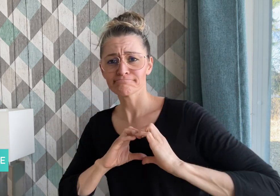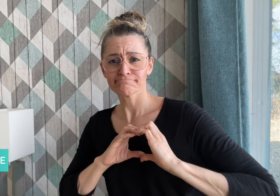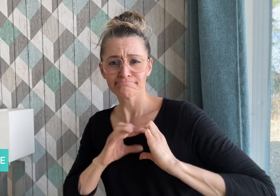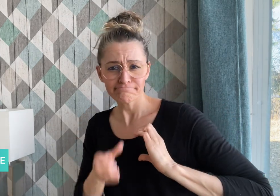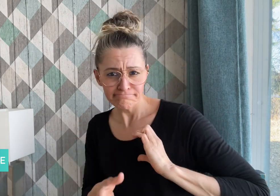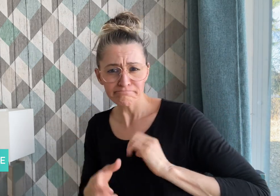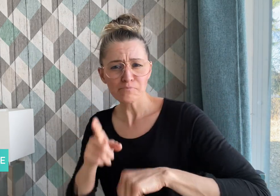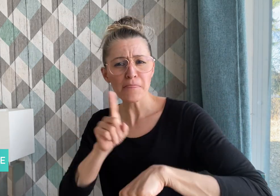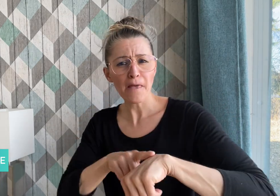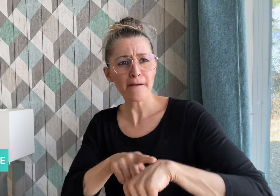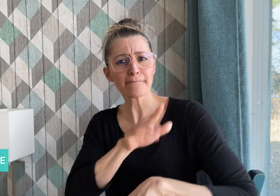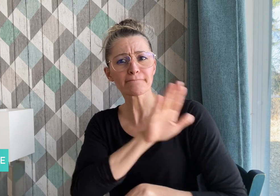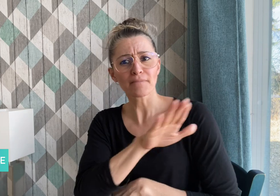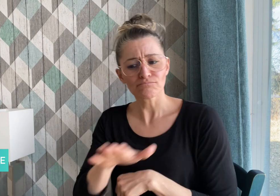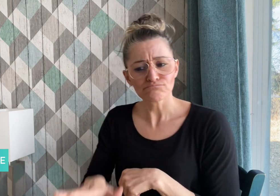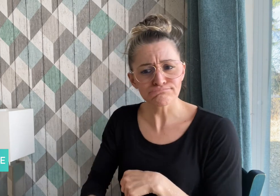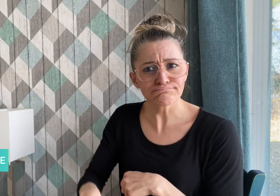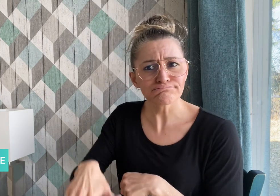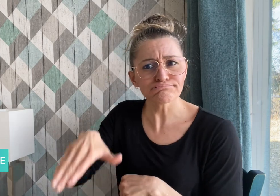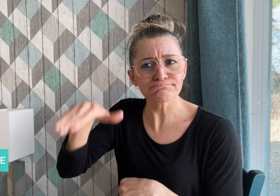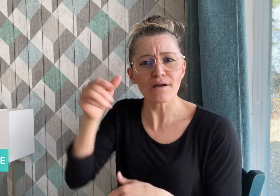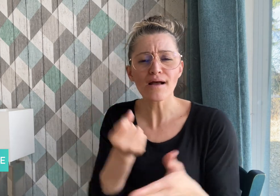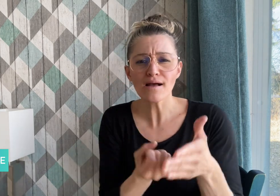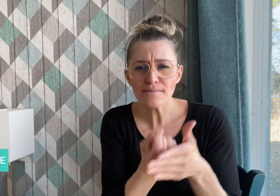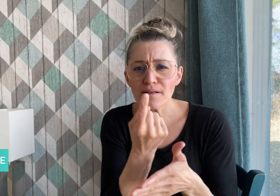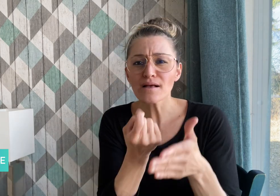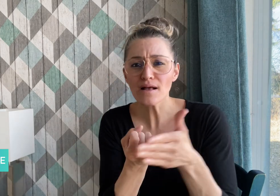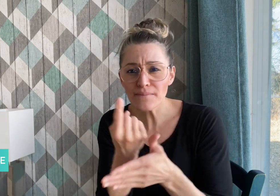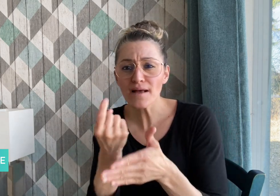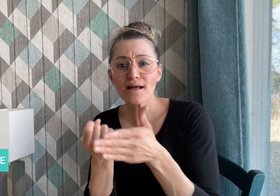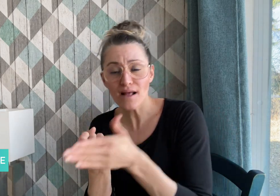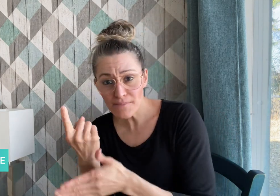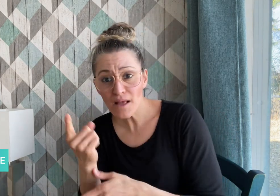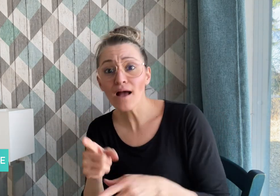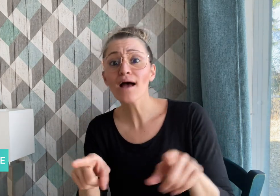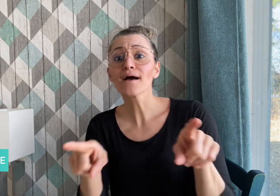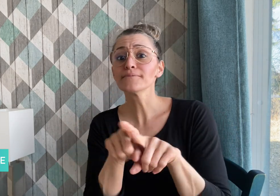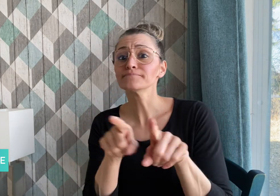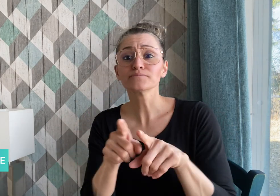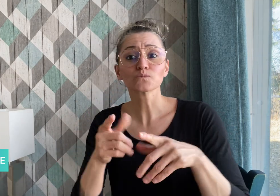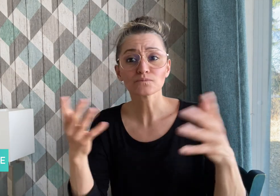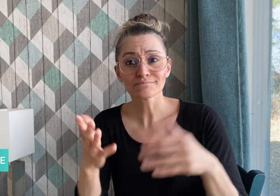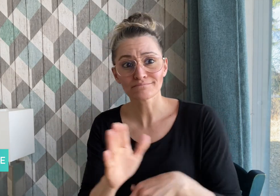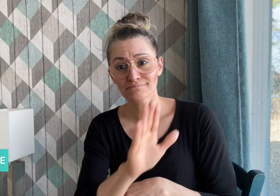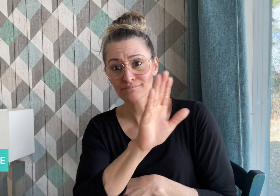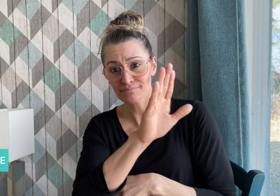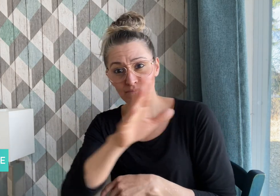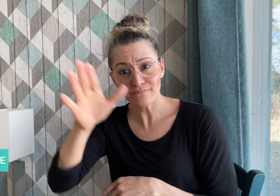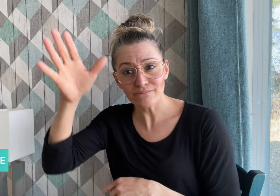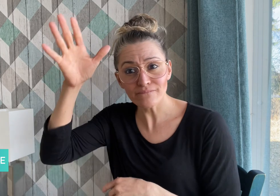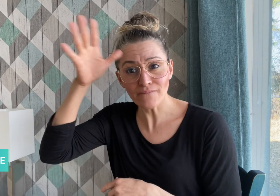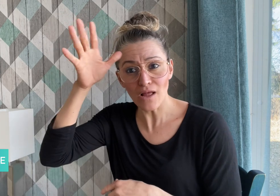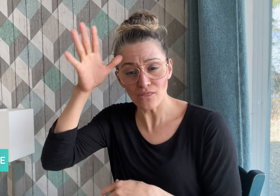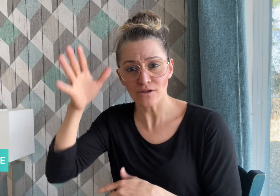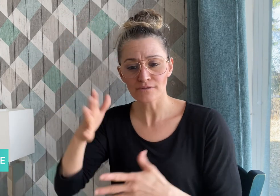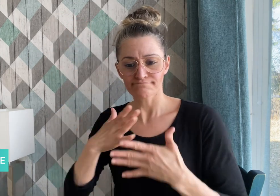moments from his childhood, including being physically